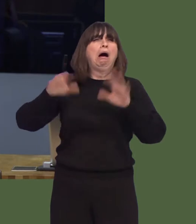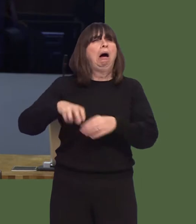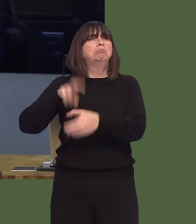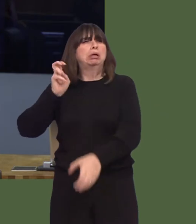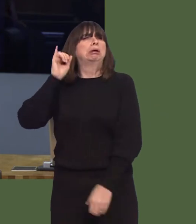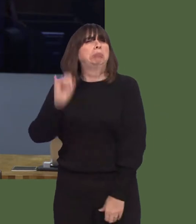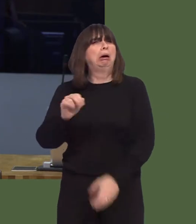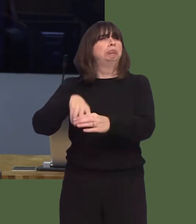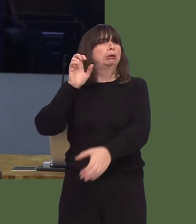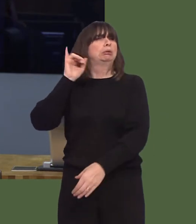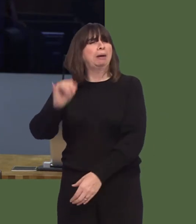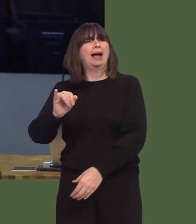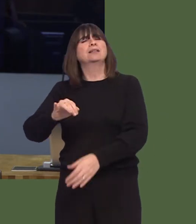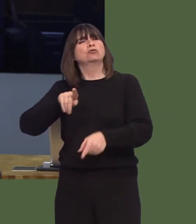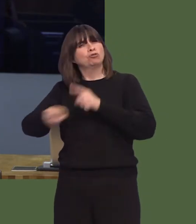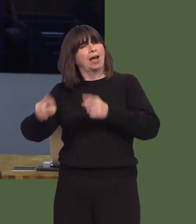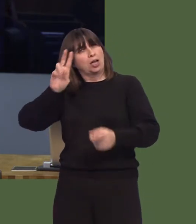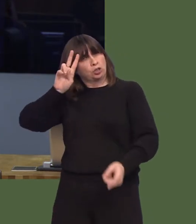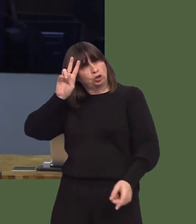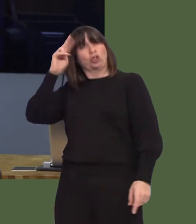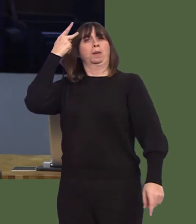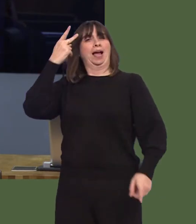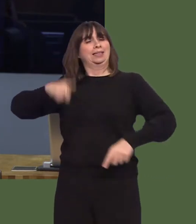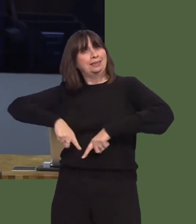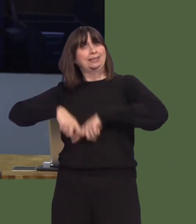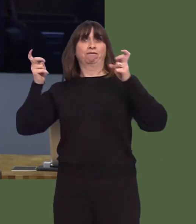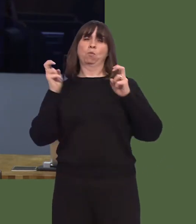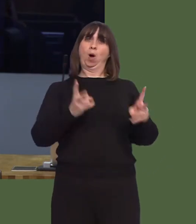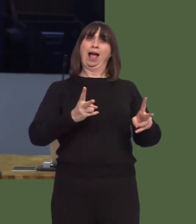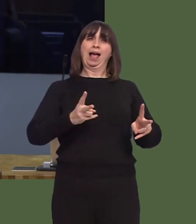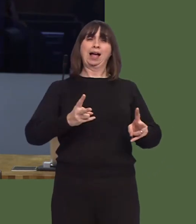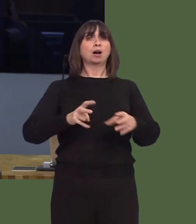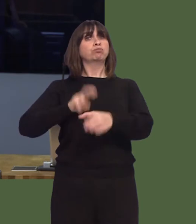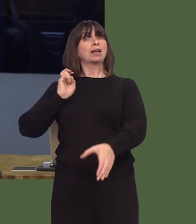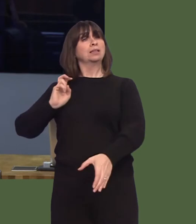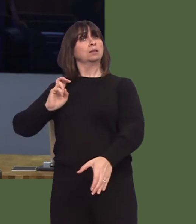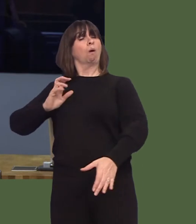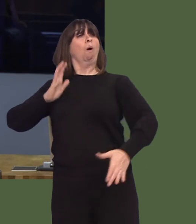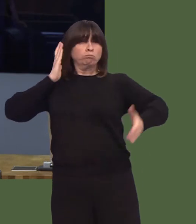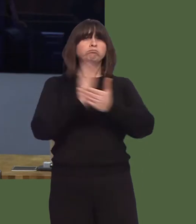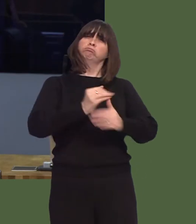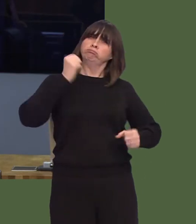And can I ask him, in 2018, for a change of approach to this opportunity for the whole of Britain?